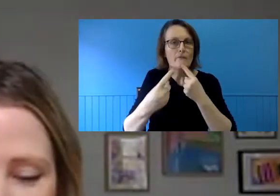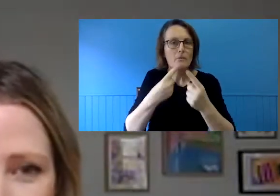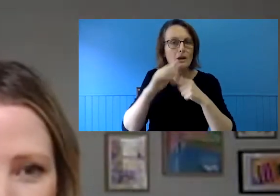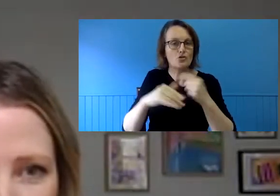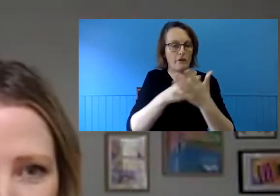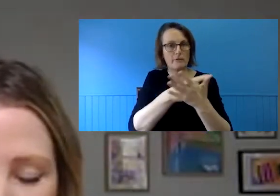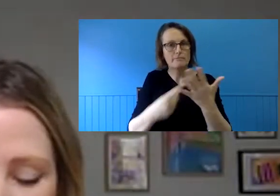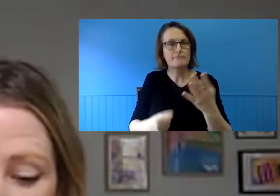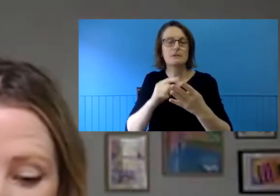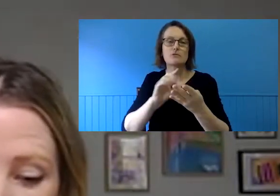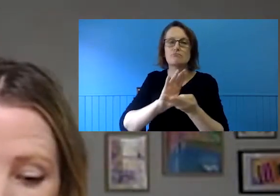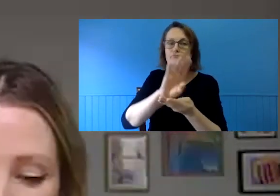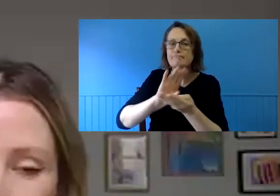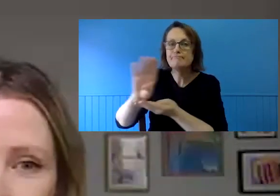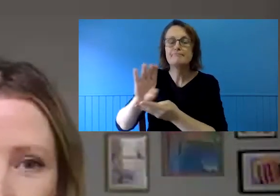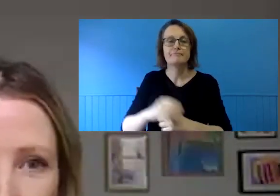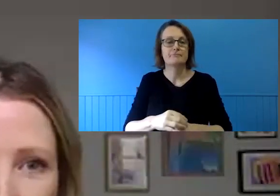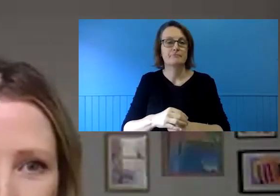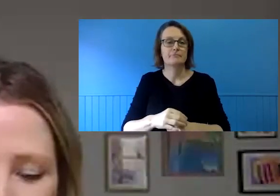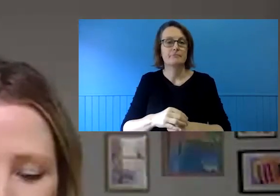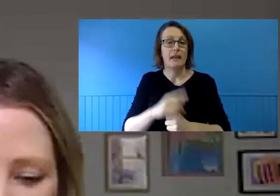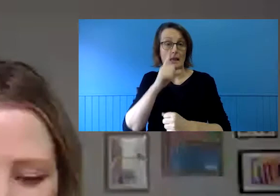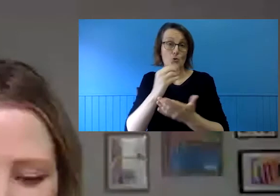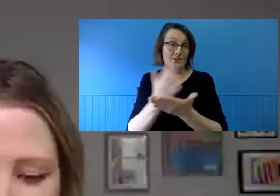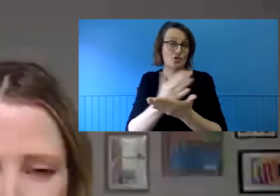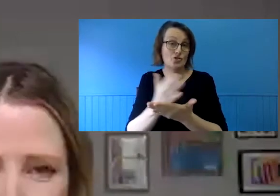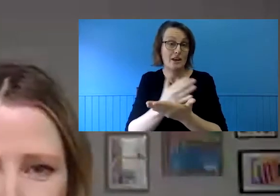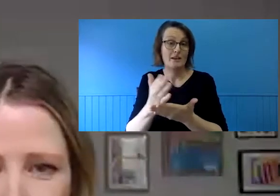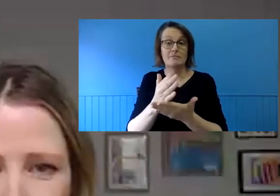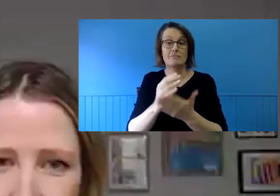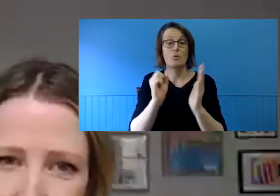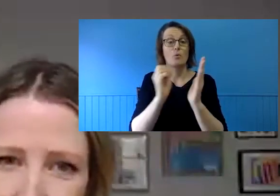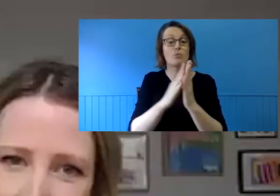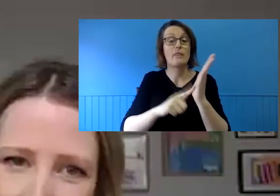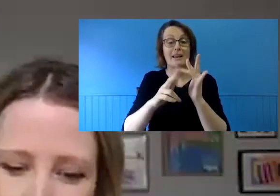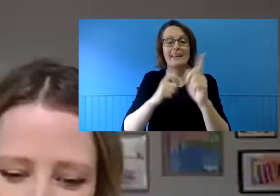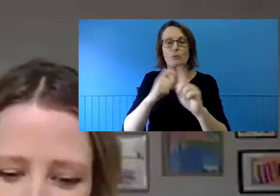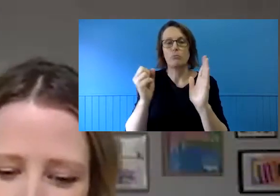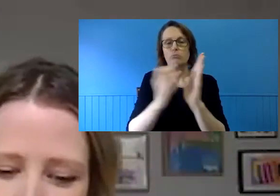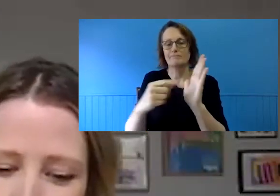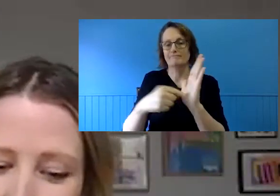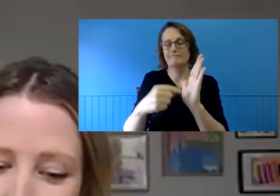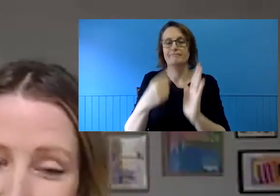We'll post the link in the chat now. I know many of